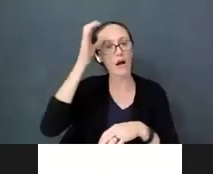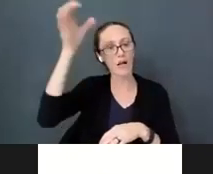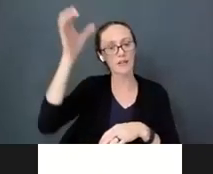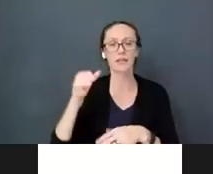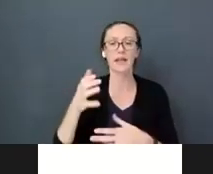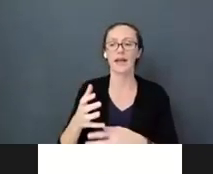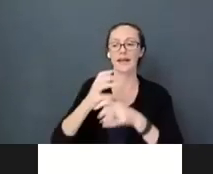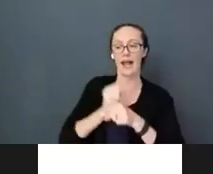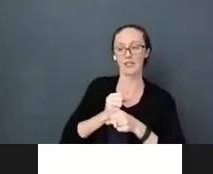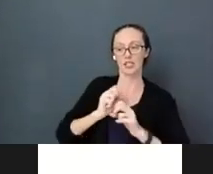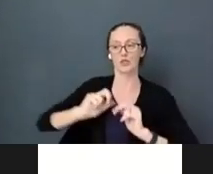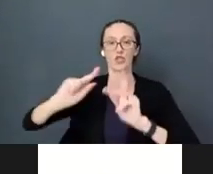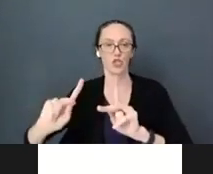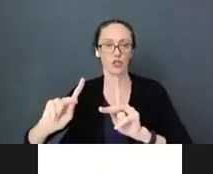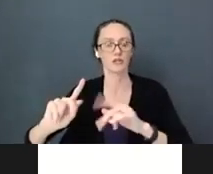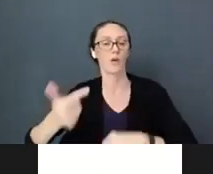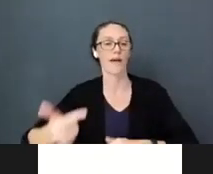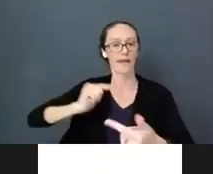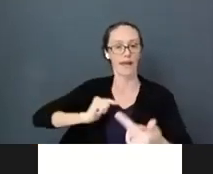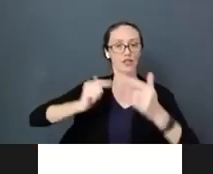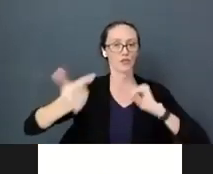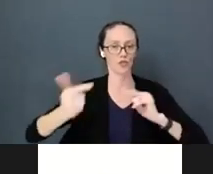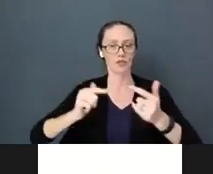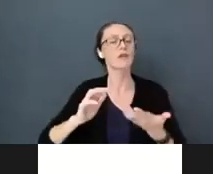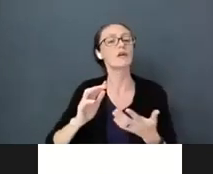When I teach this to parents, I bring the ball in and I just say,